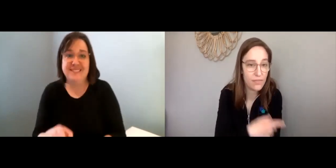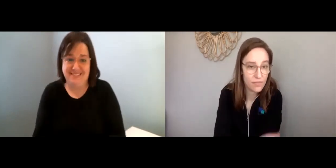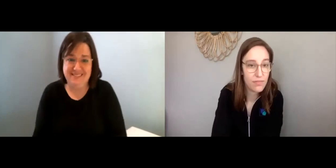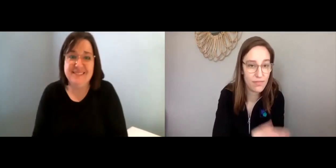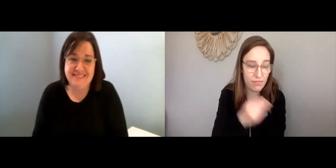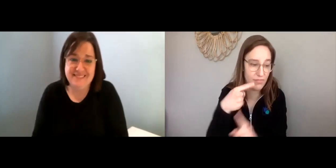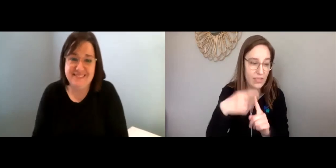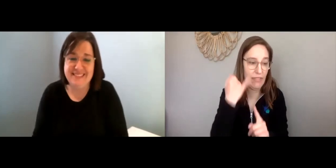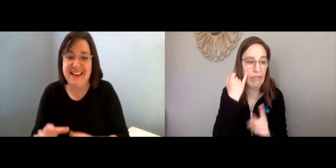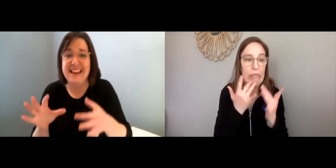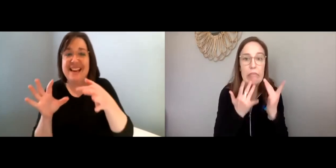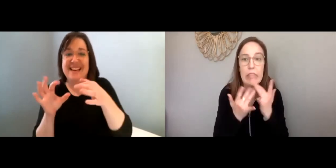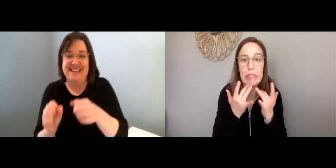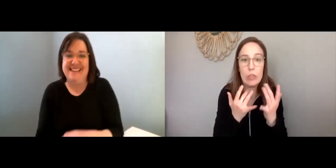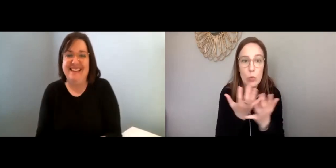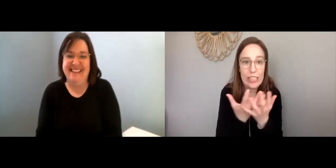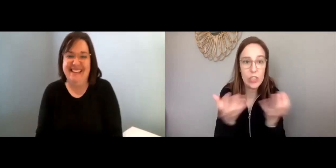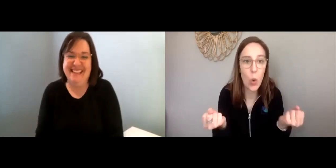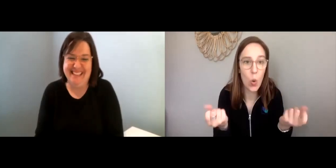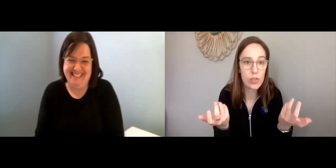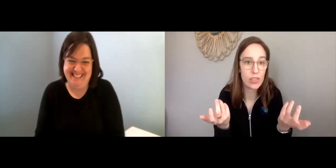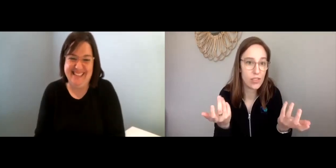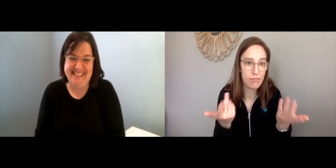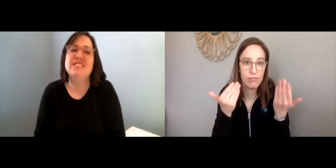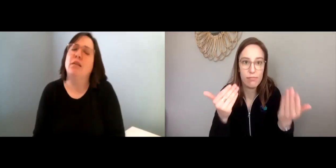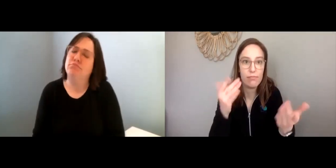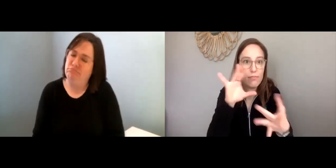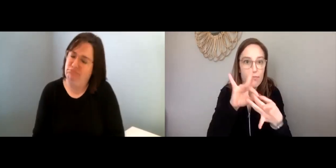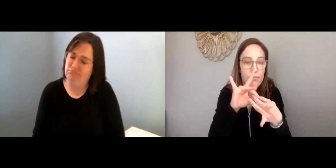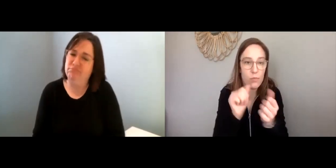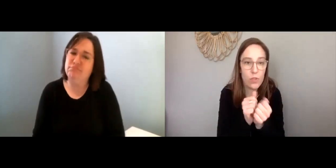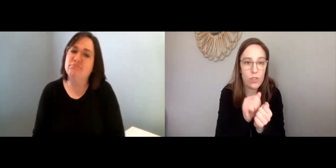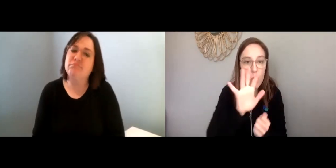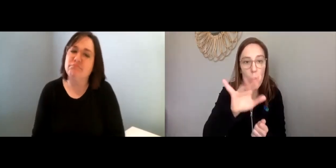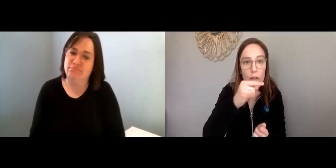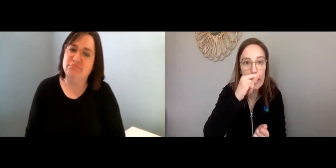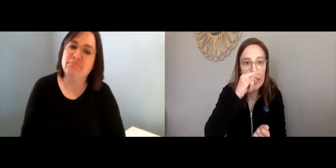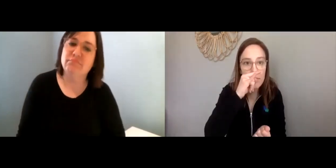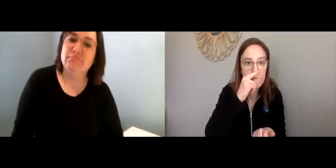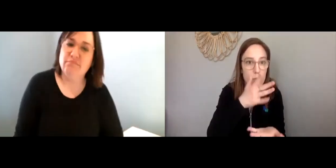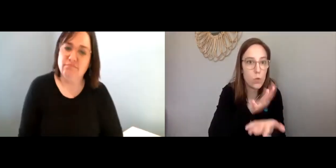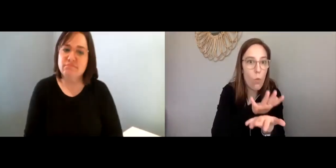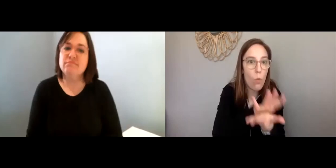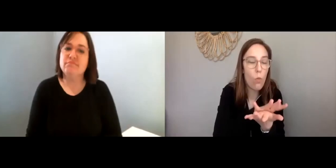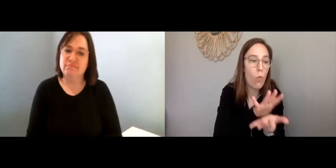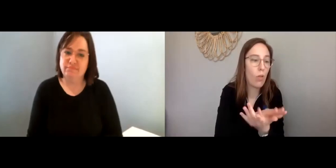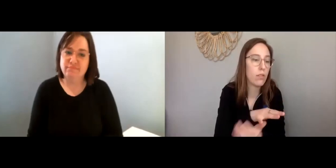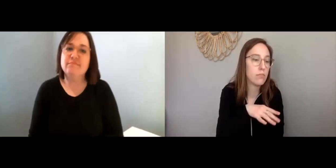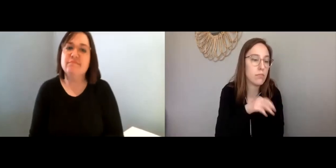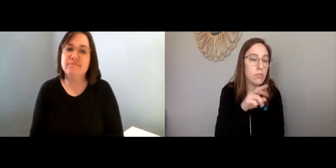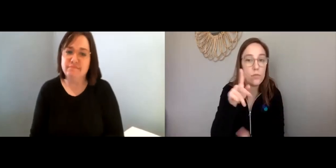Plus, if you feel like you don’t have enough resources, connect with your children's school